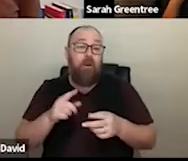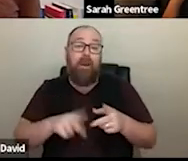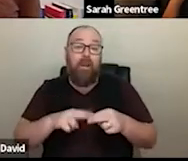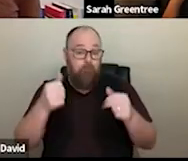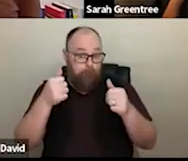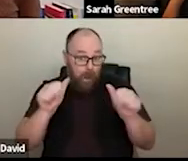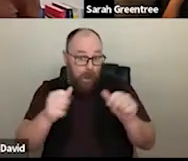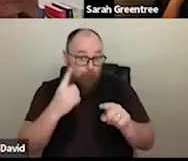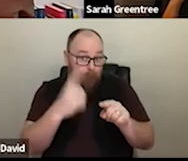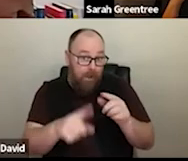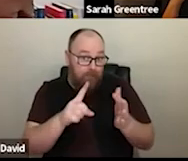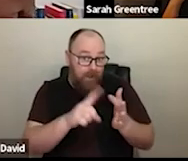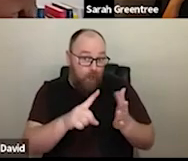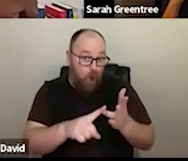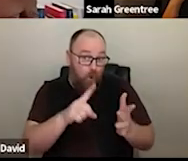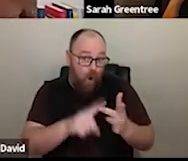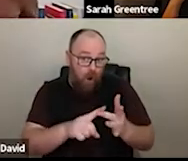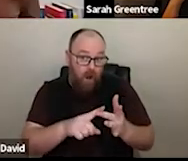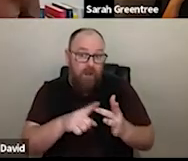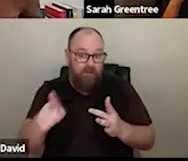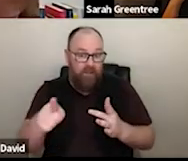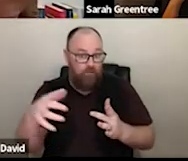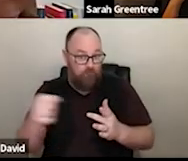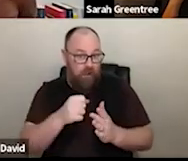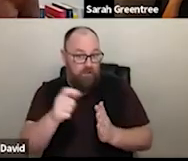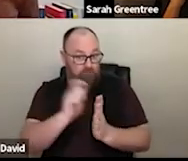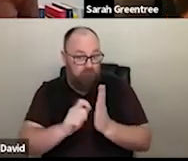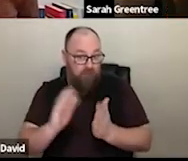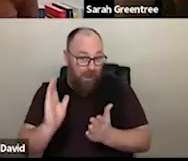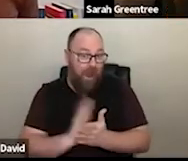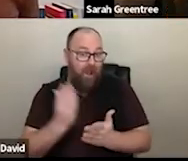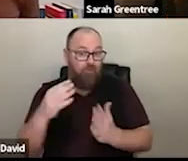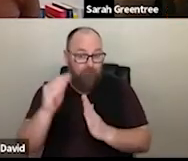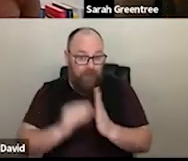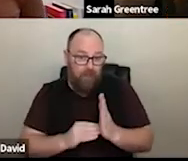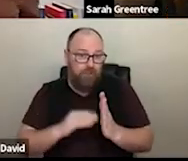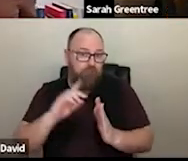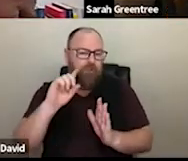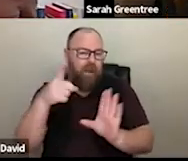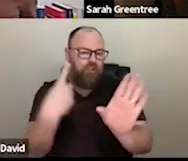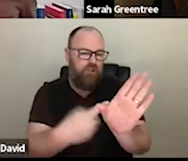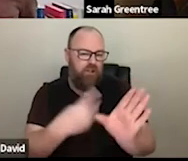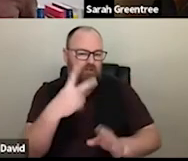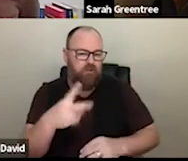up to the the application that comes in later in 23, just to touch on the timelines, so